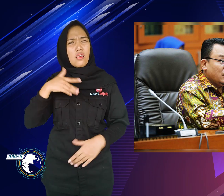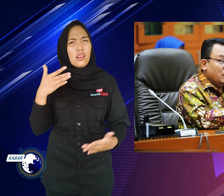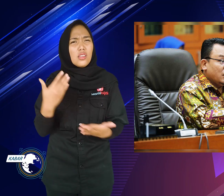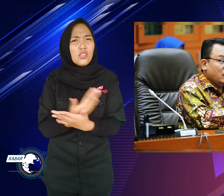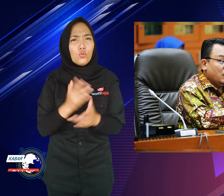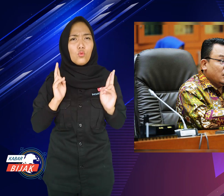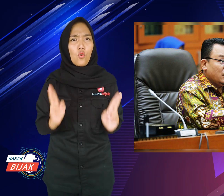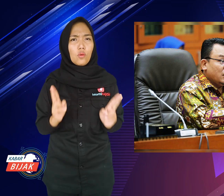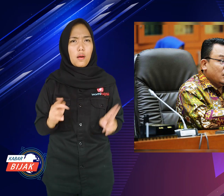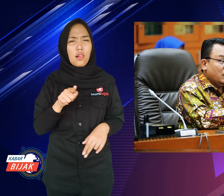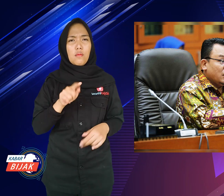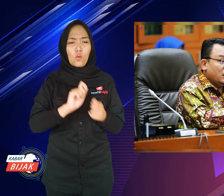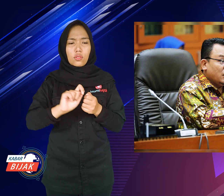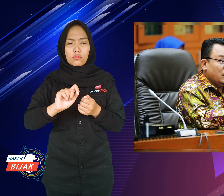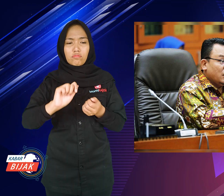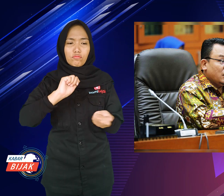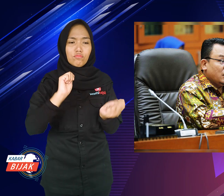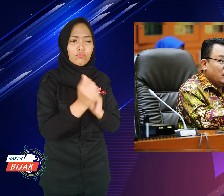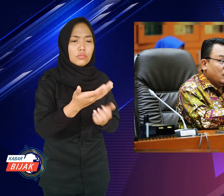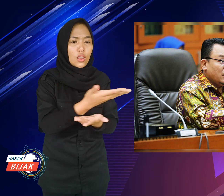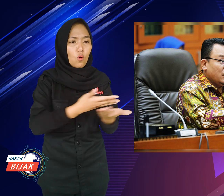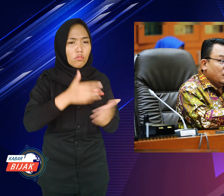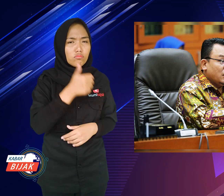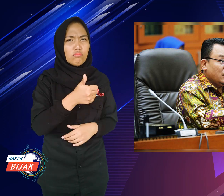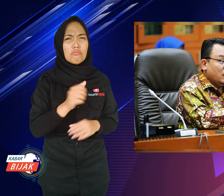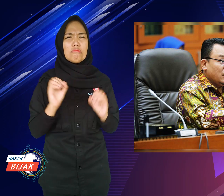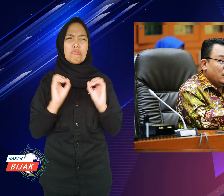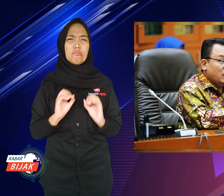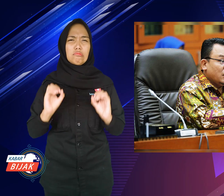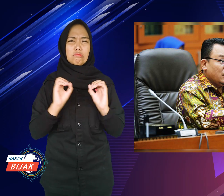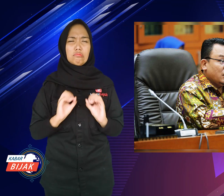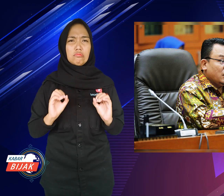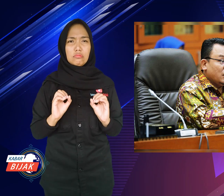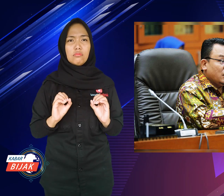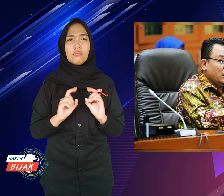This new normal guide does not lead to a better situation.